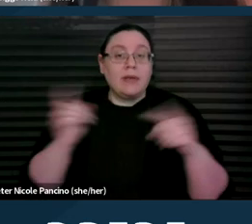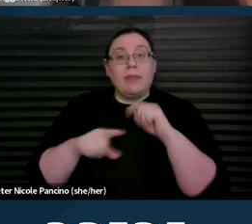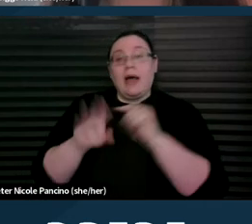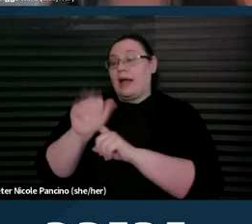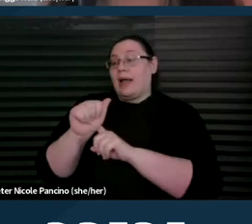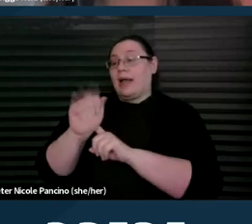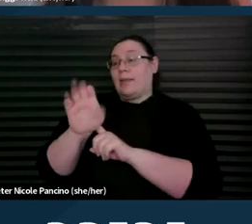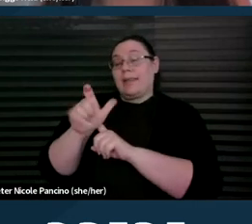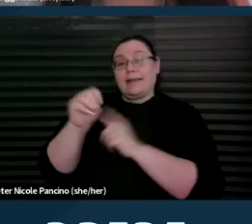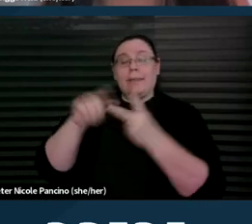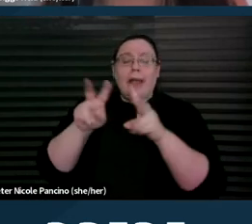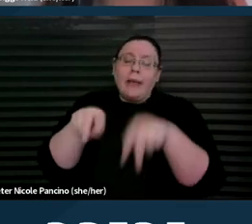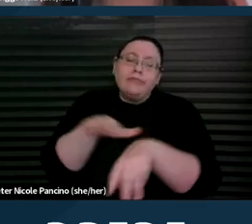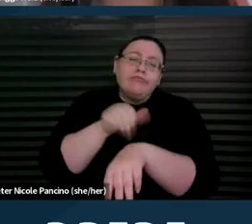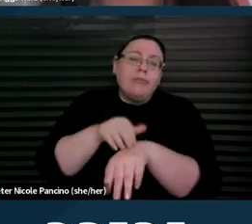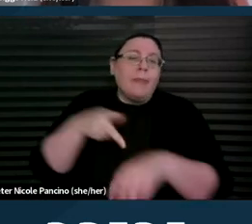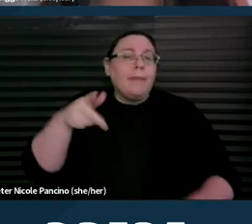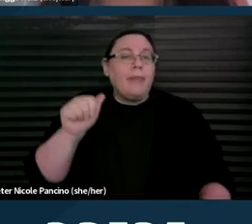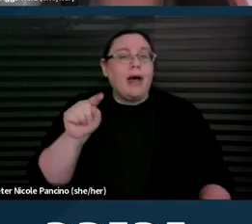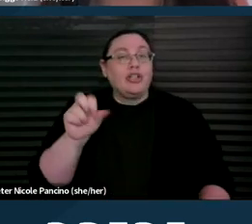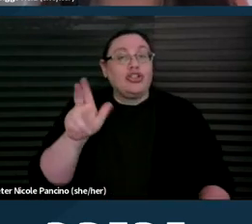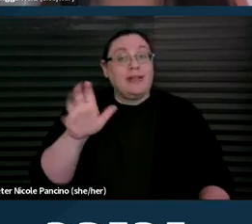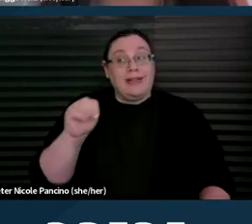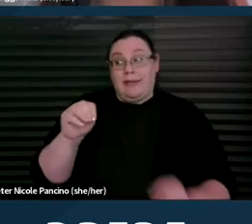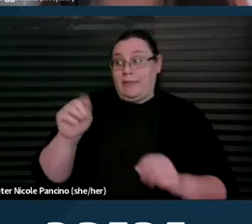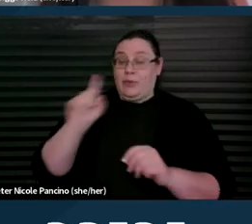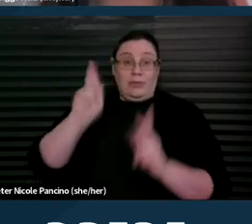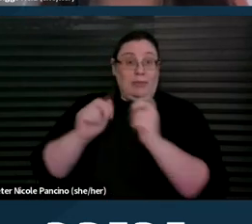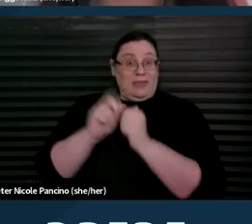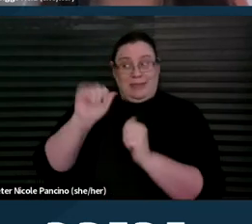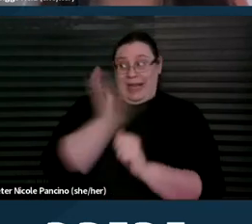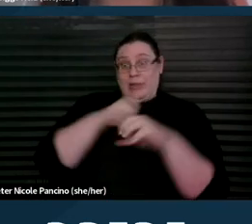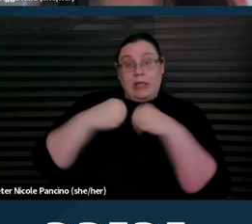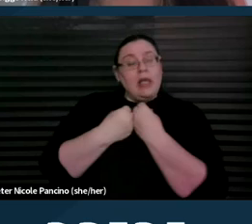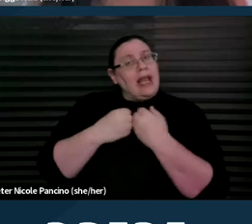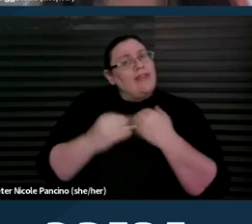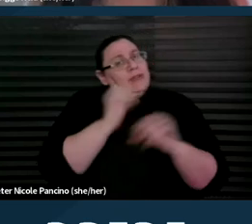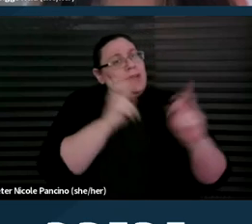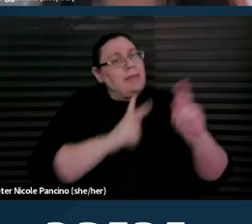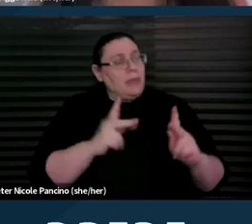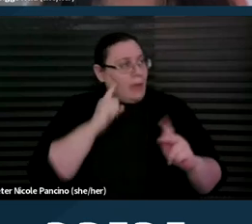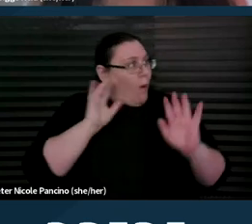towards disabled people in our society influences many people's views that people with disabilities are not inherently